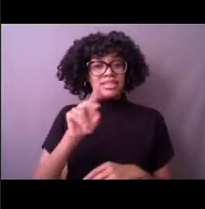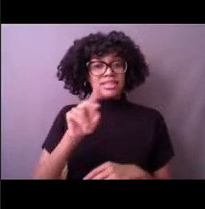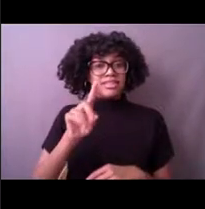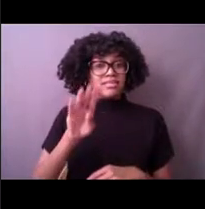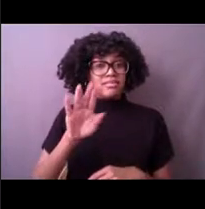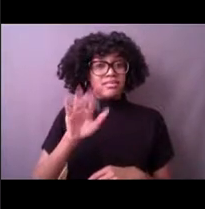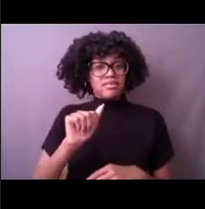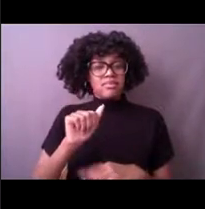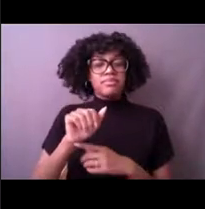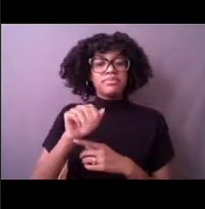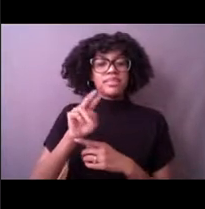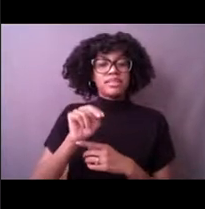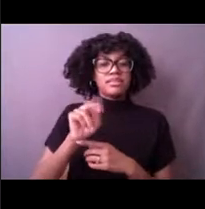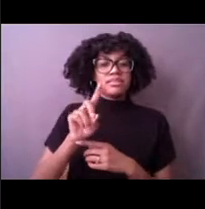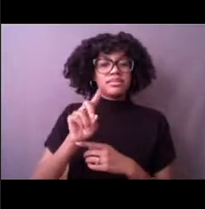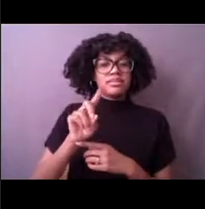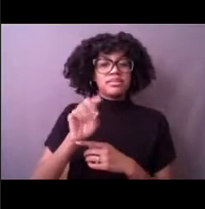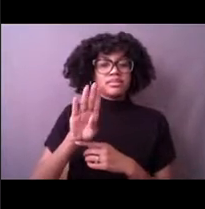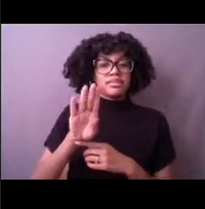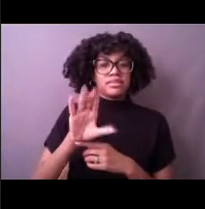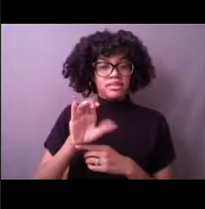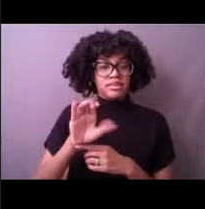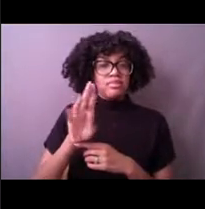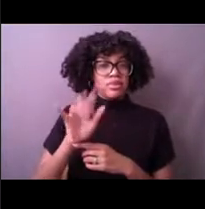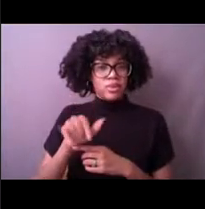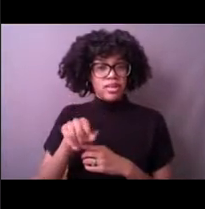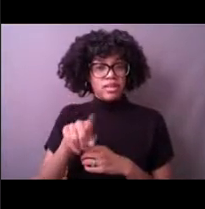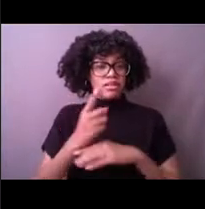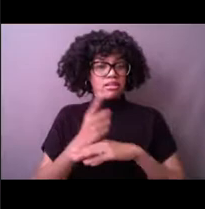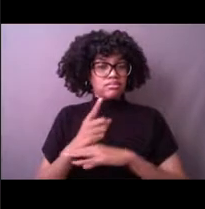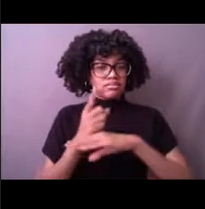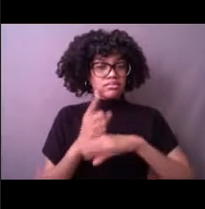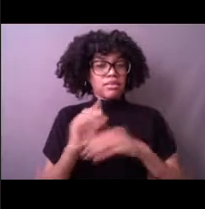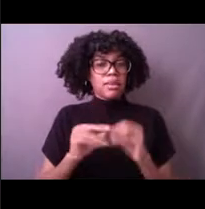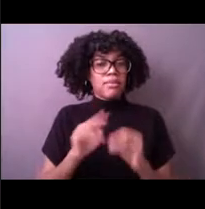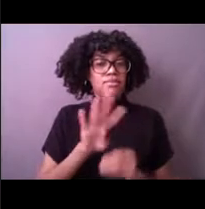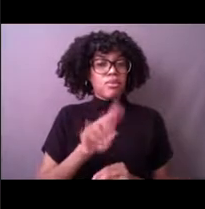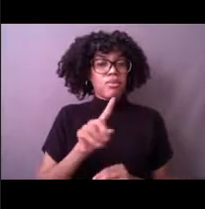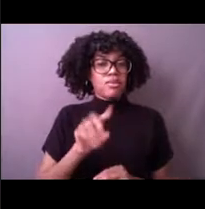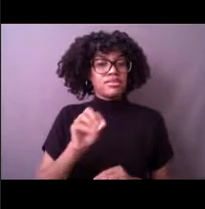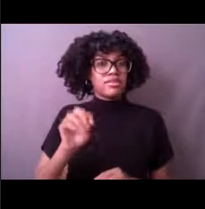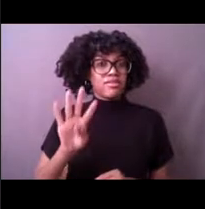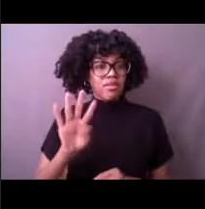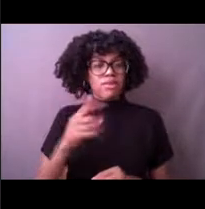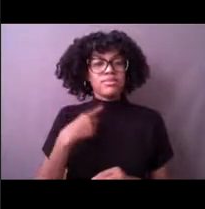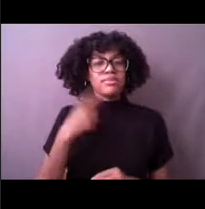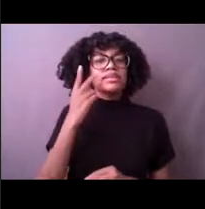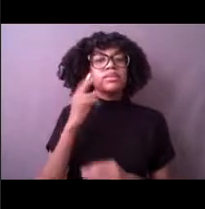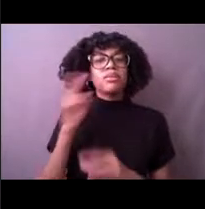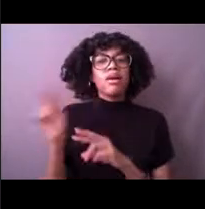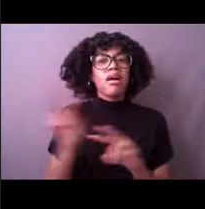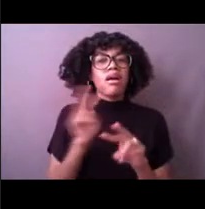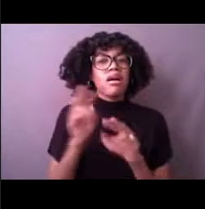number 41004, during Hurricane Dorian back in September of 2019.